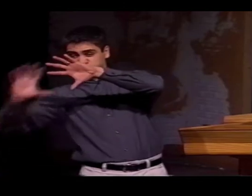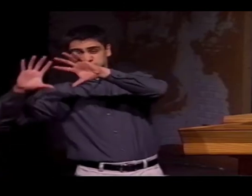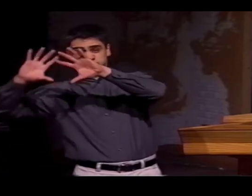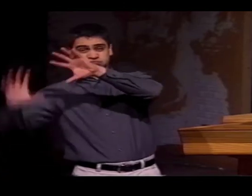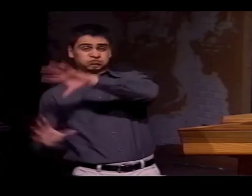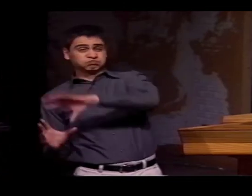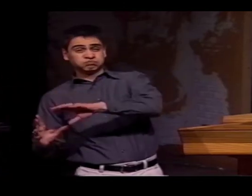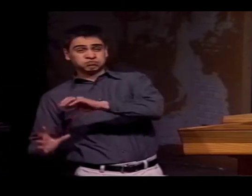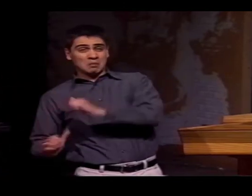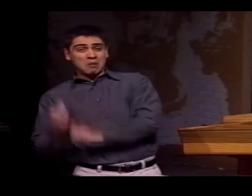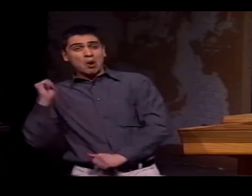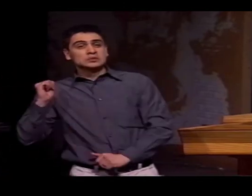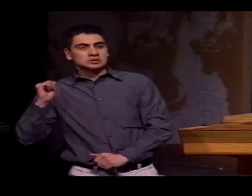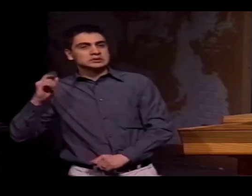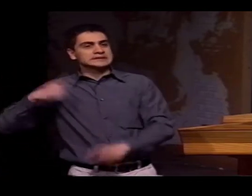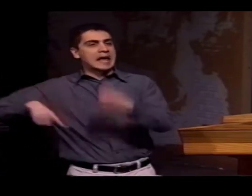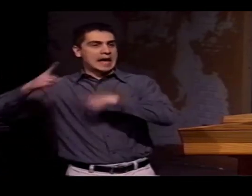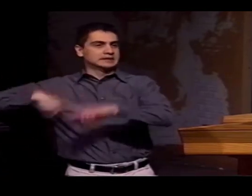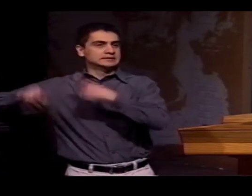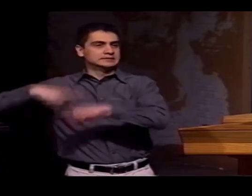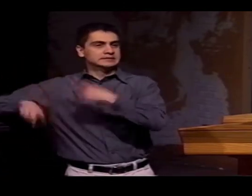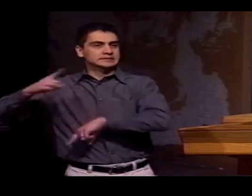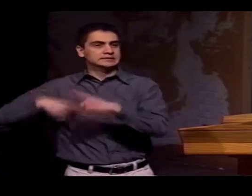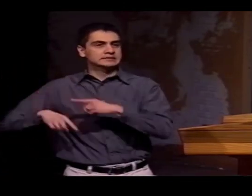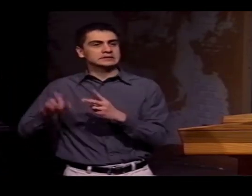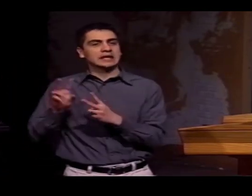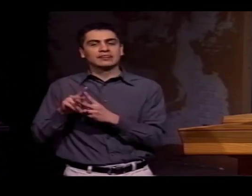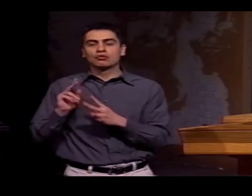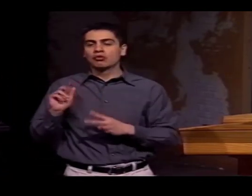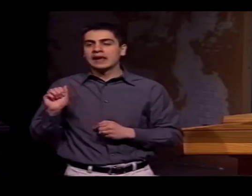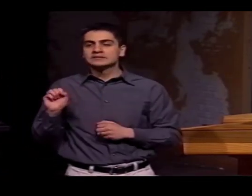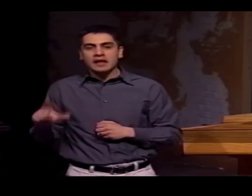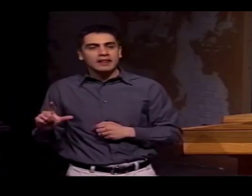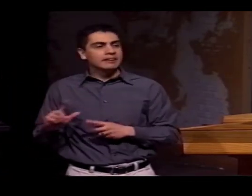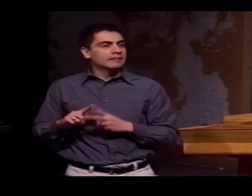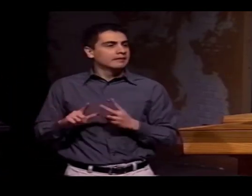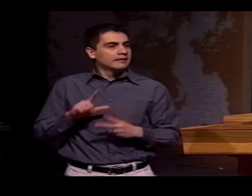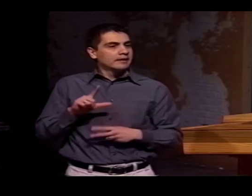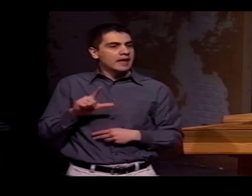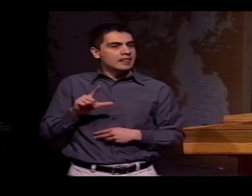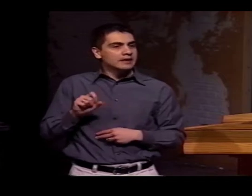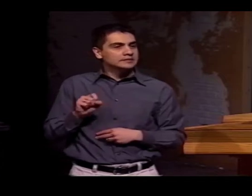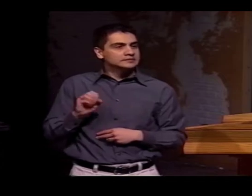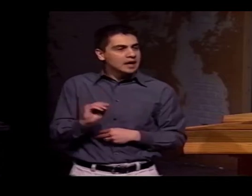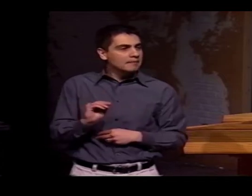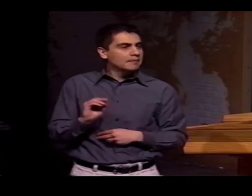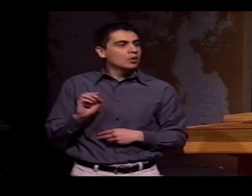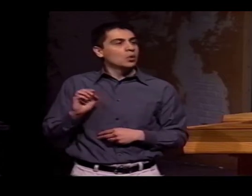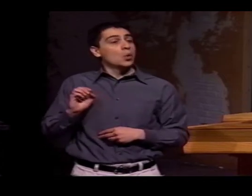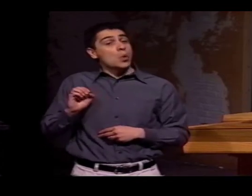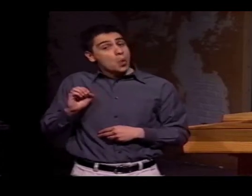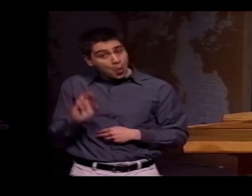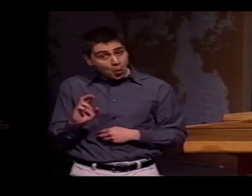A LARGE PORTION ARE THE SIGNS, WHETHER IT BE ASL OR LSM,